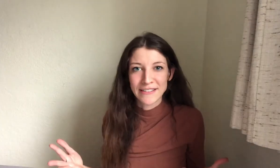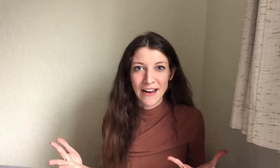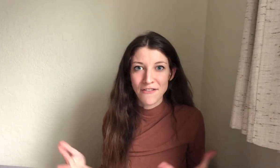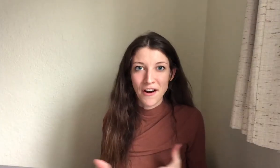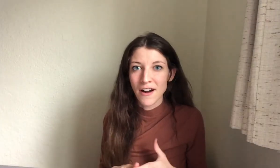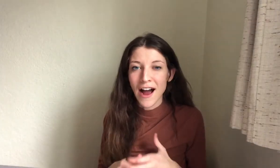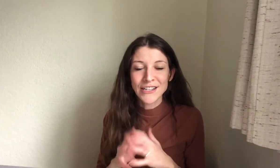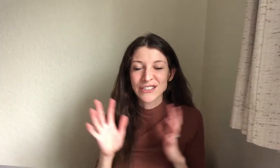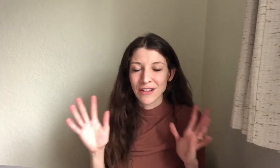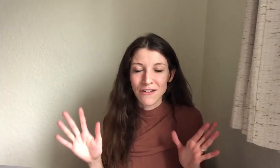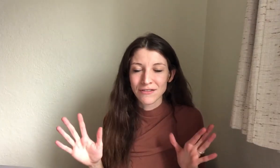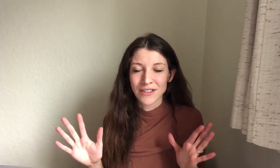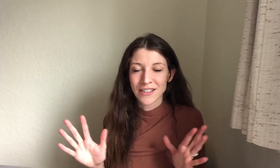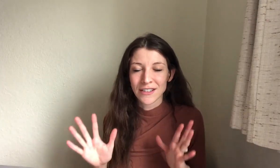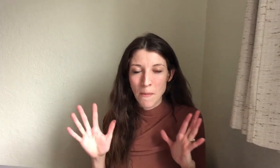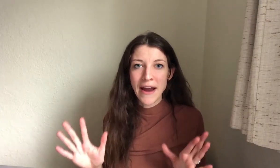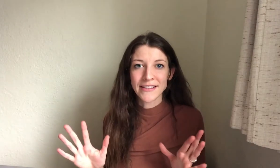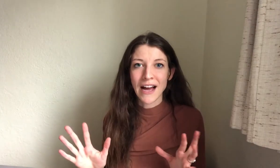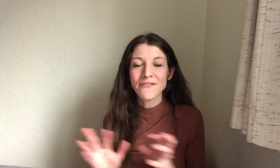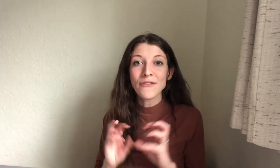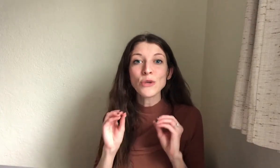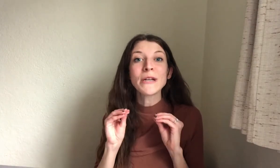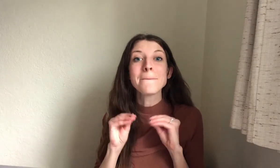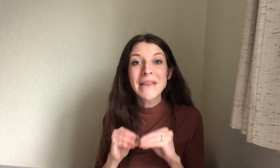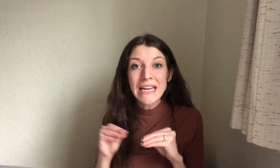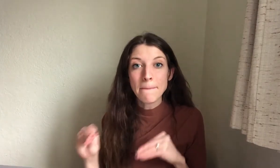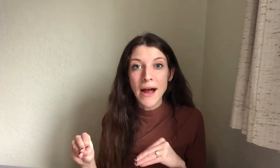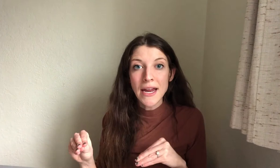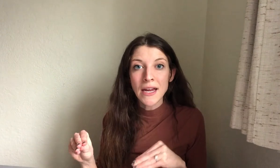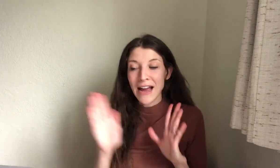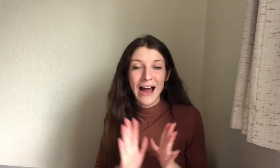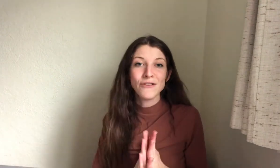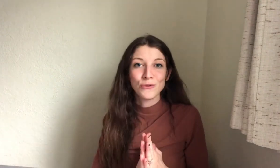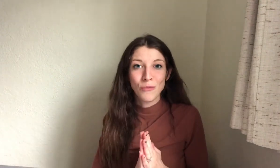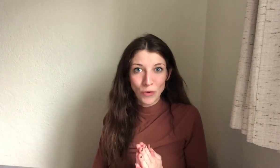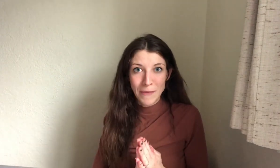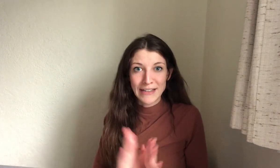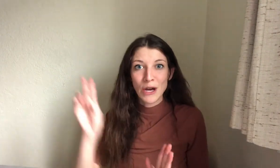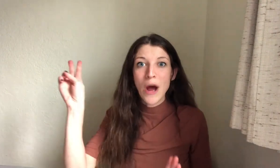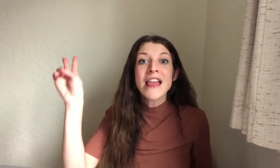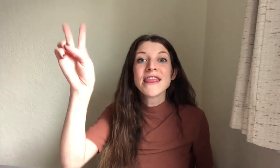thing ever. I just love the mics, I've never used a mini mic but I have used some open mics so the